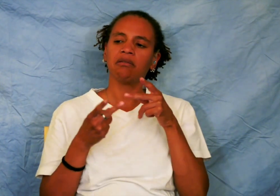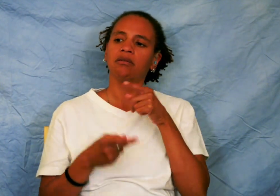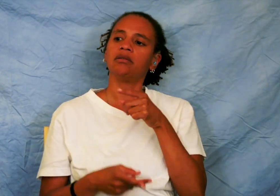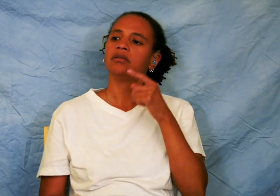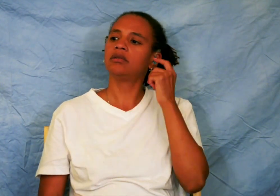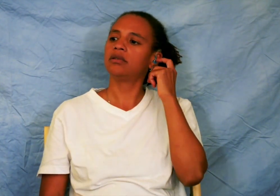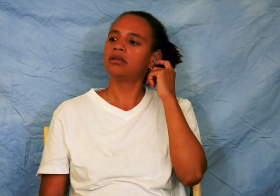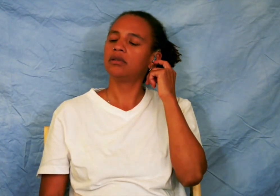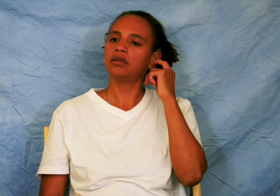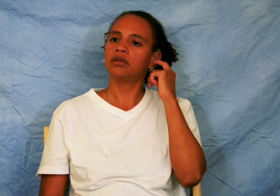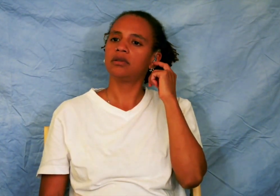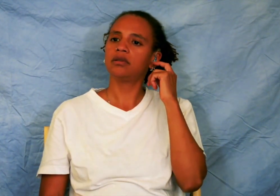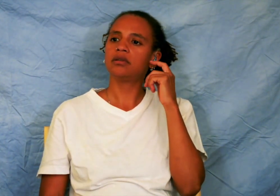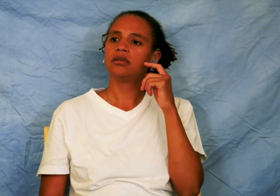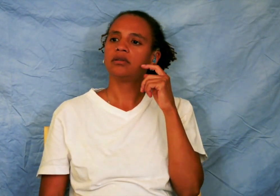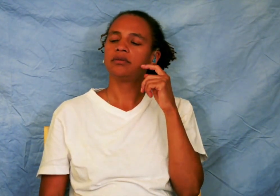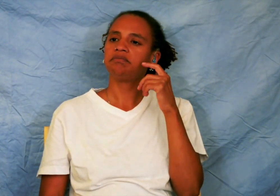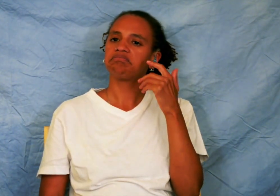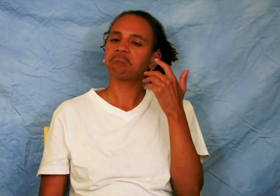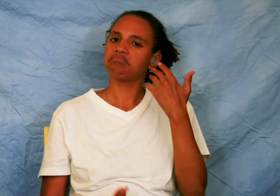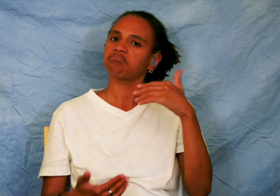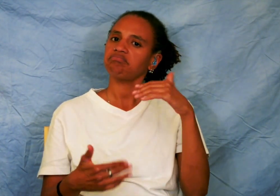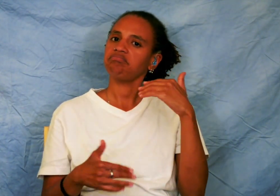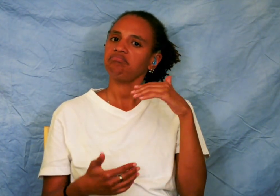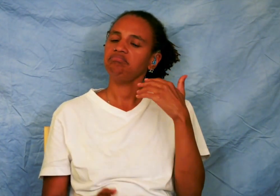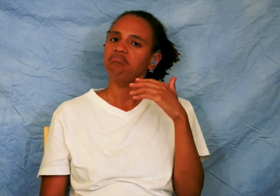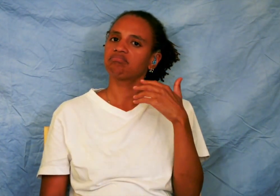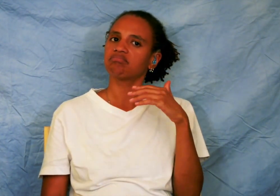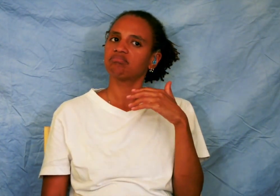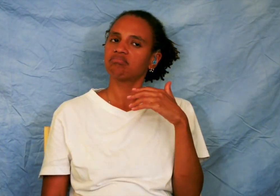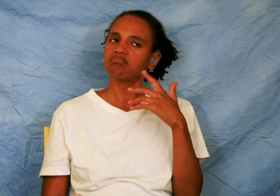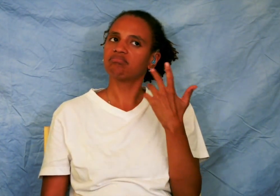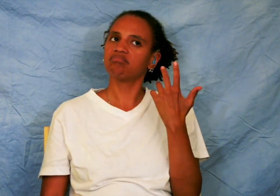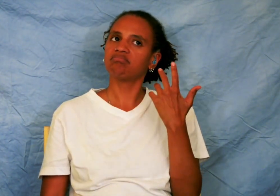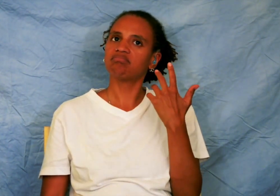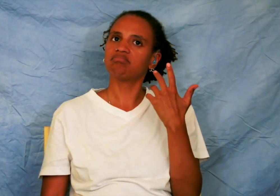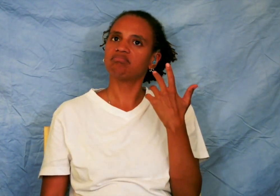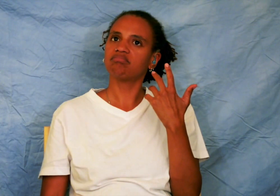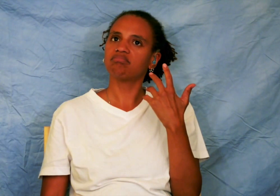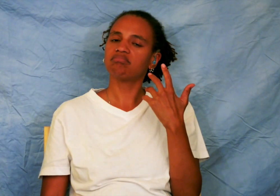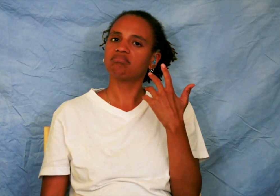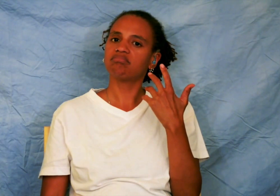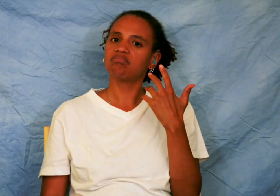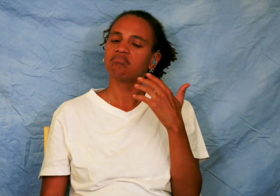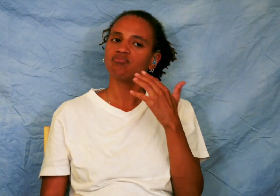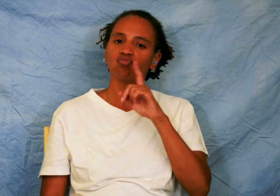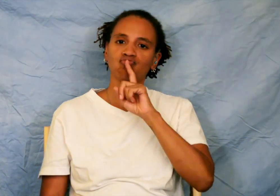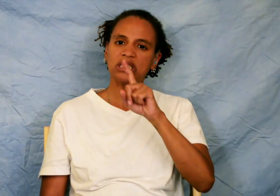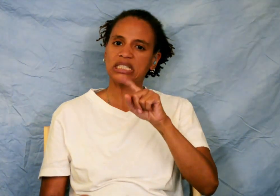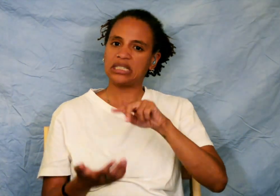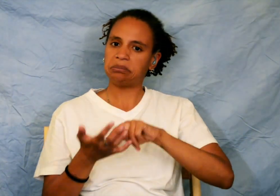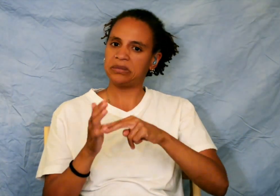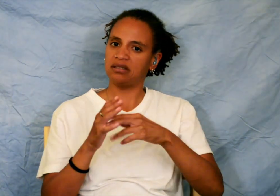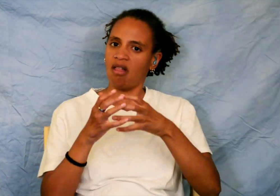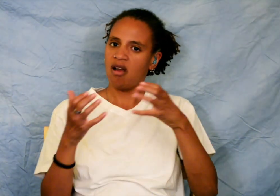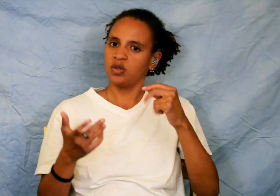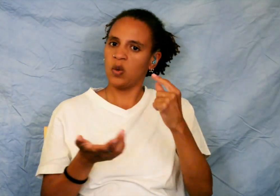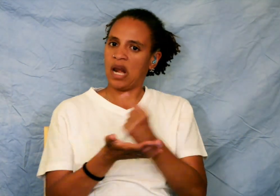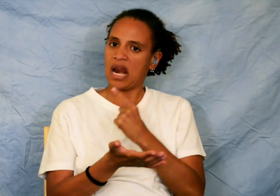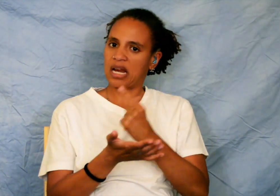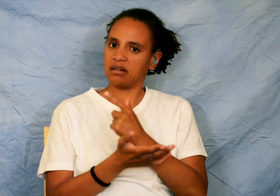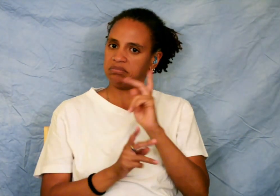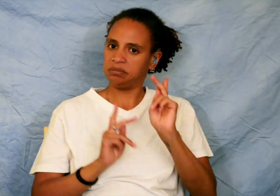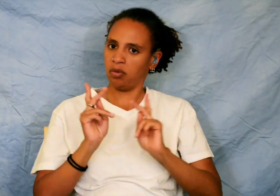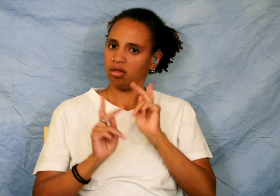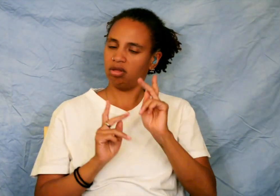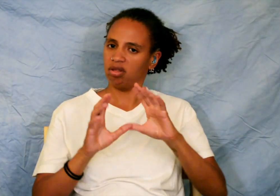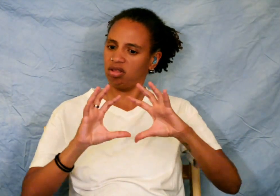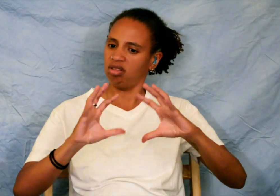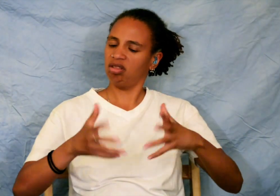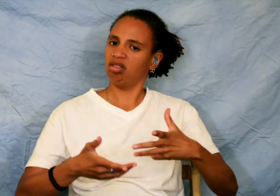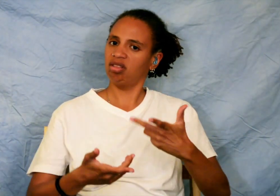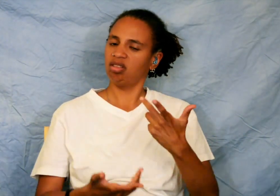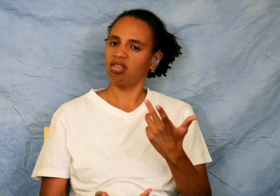powerful. Nkrumah is truly an icon for the Ghanaian people, to the community as a whole;